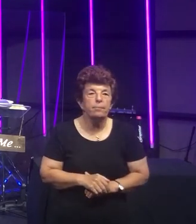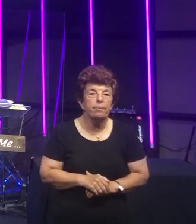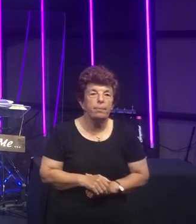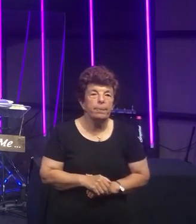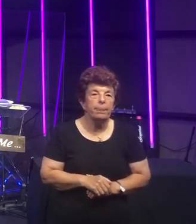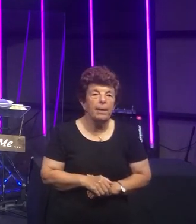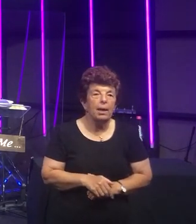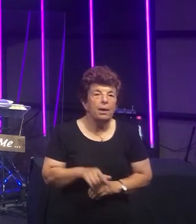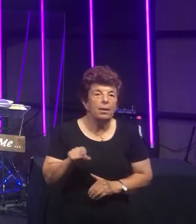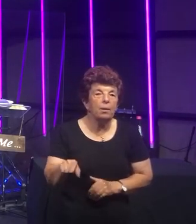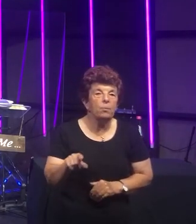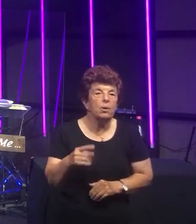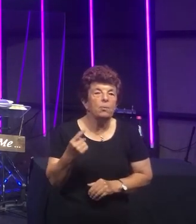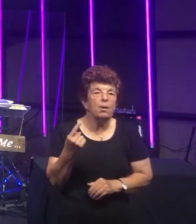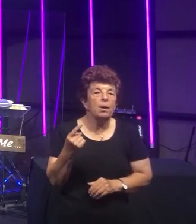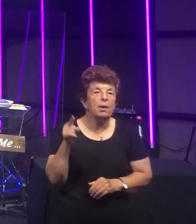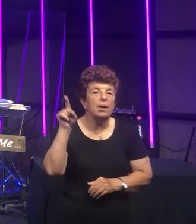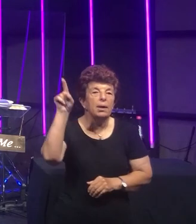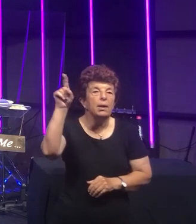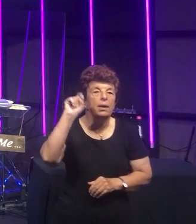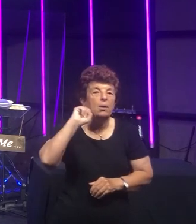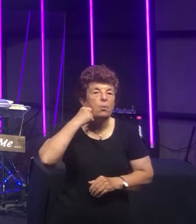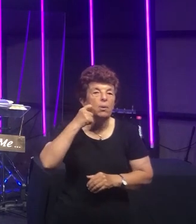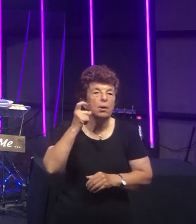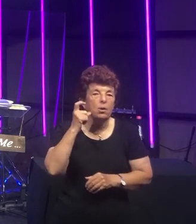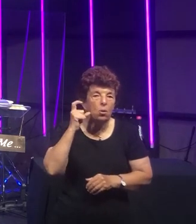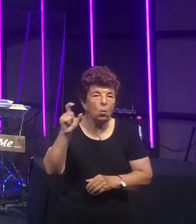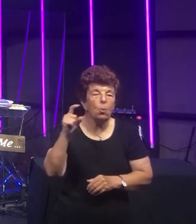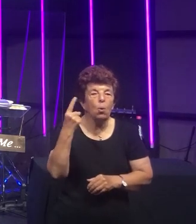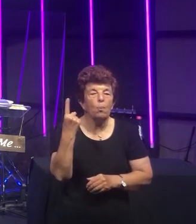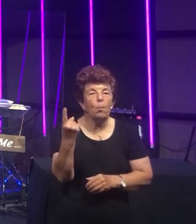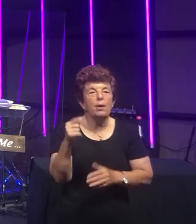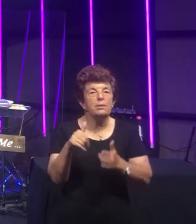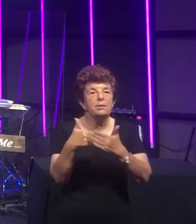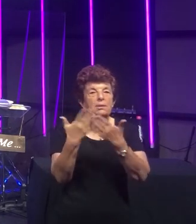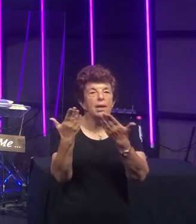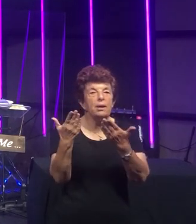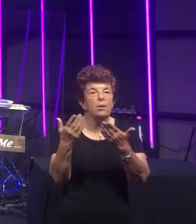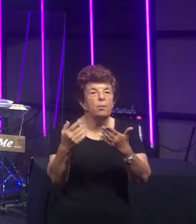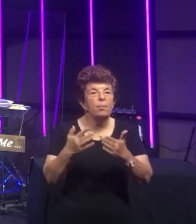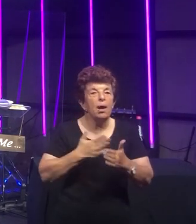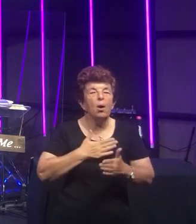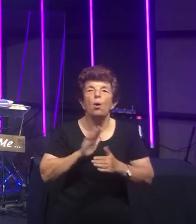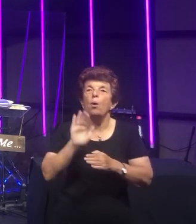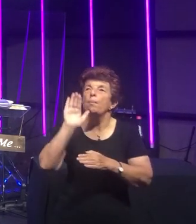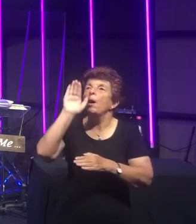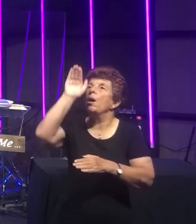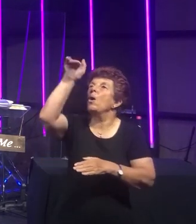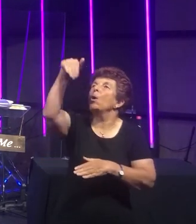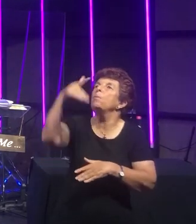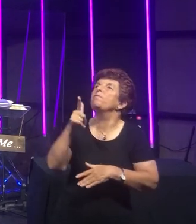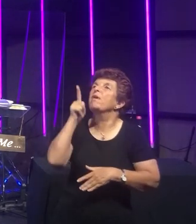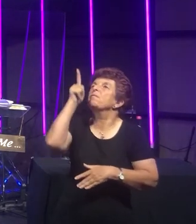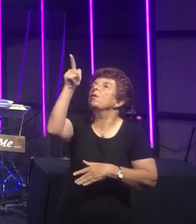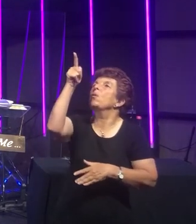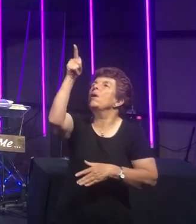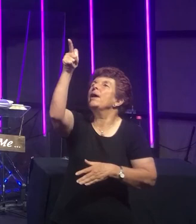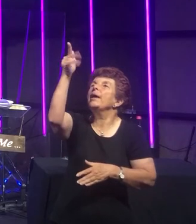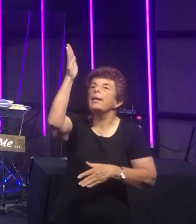Then He'll call me some day To my home far away